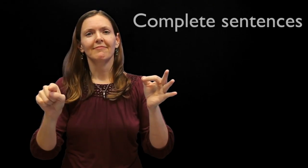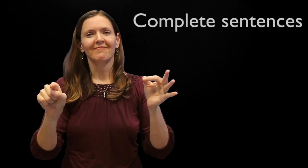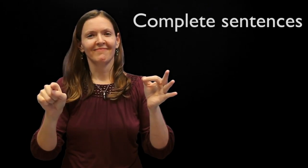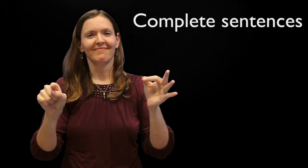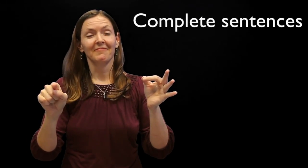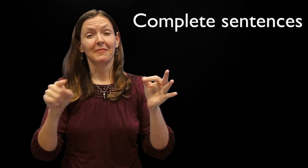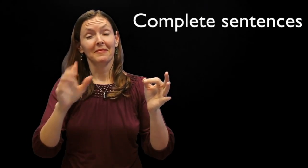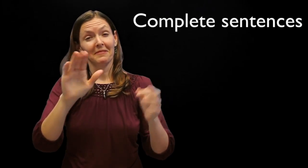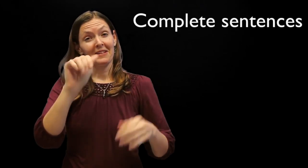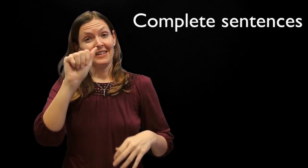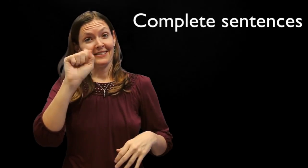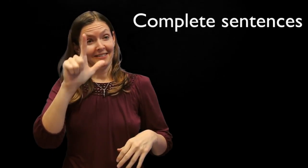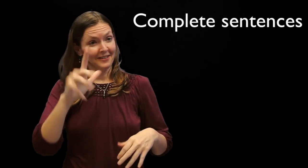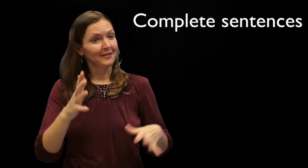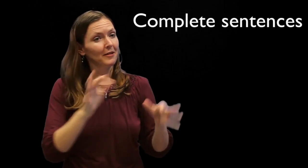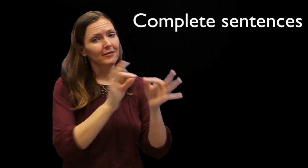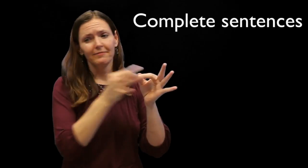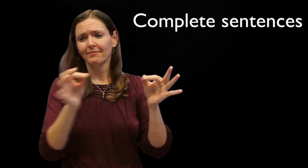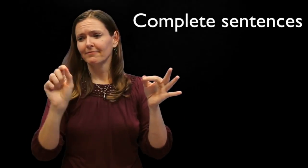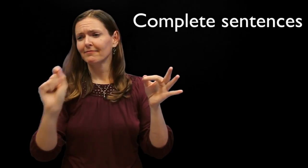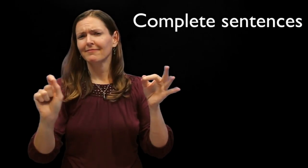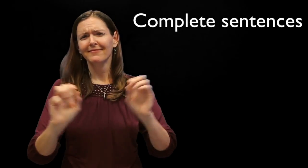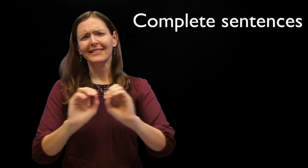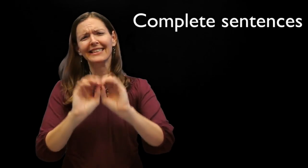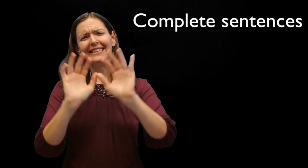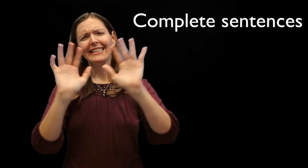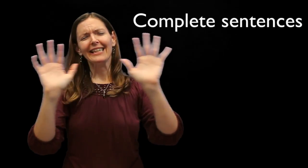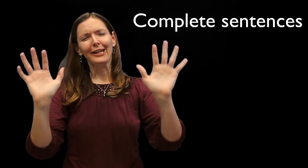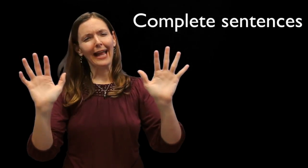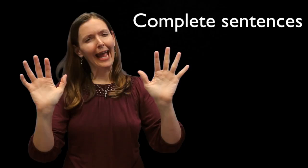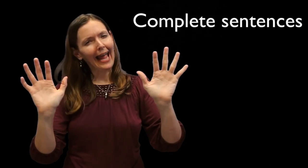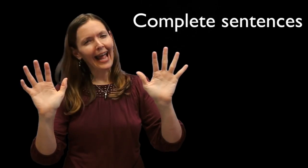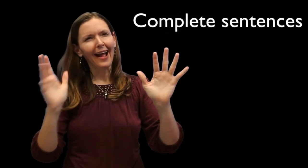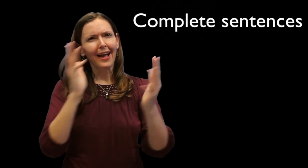Is a complete sentence in ASL easy to identify?